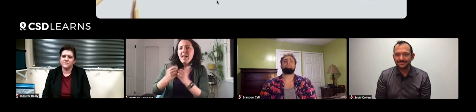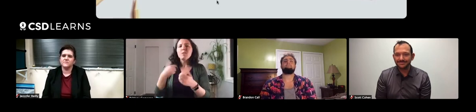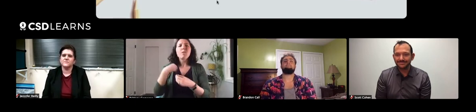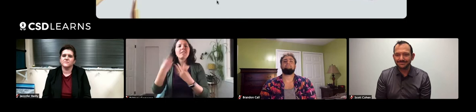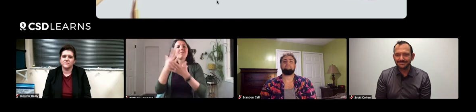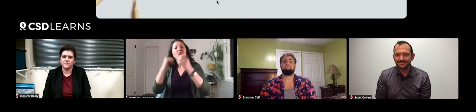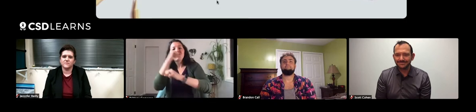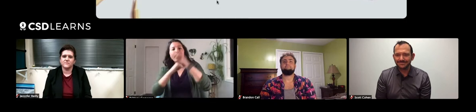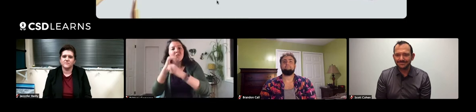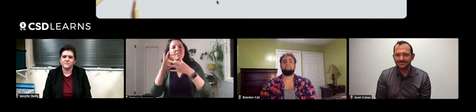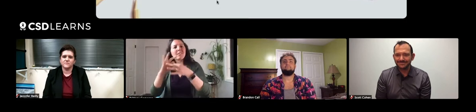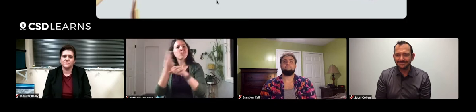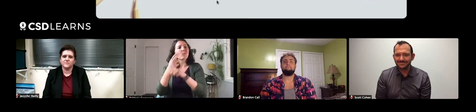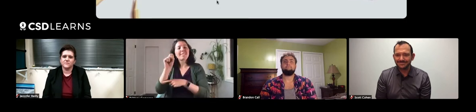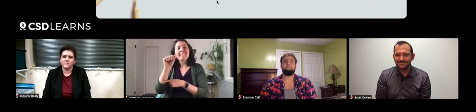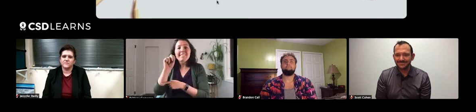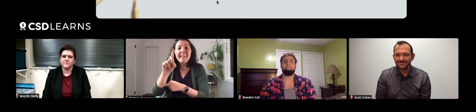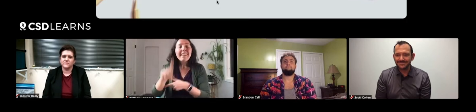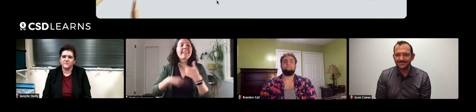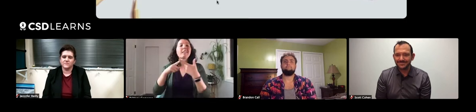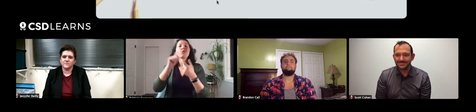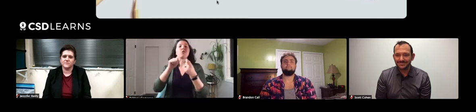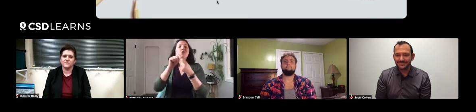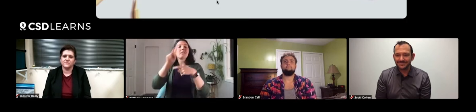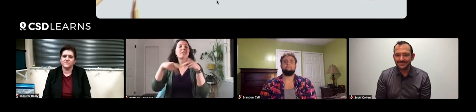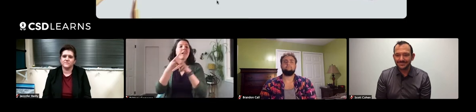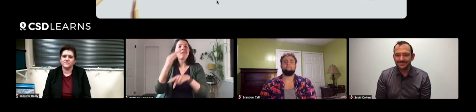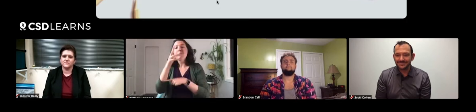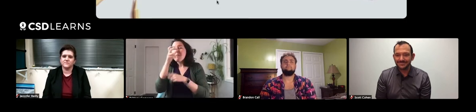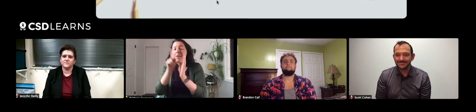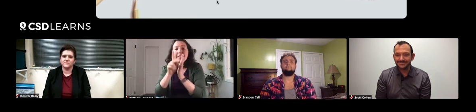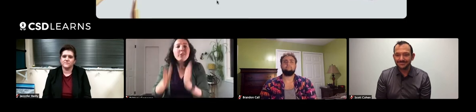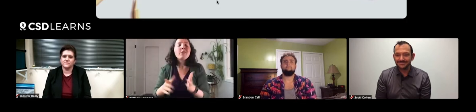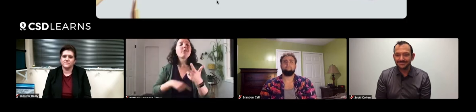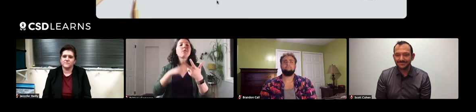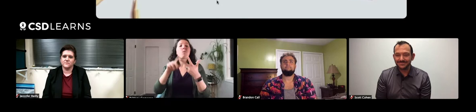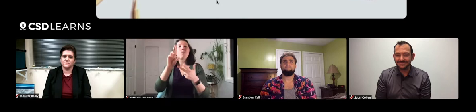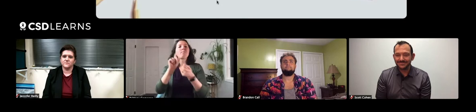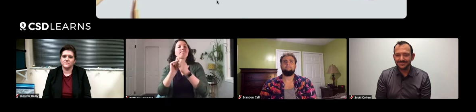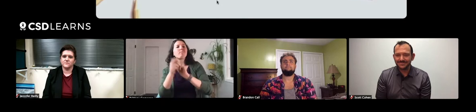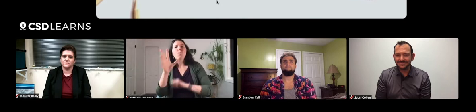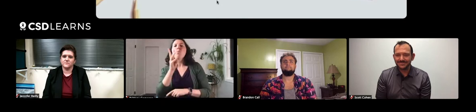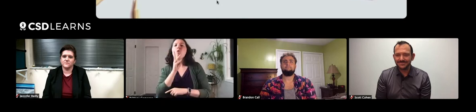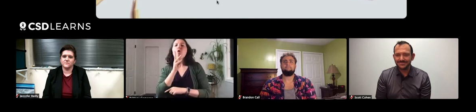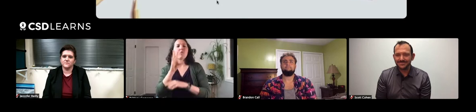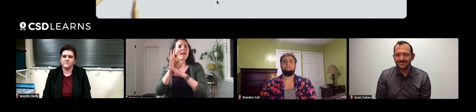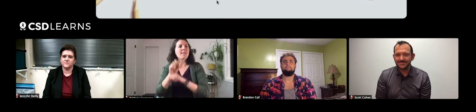There's certain types of sands you can use for the soil or insect killer or different watering techniques